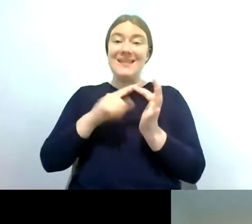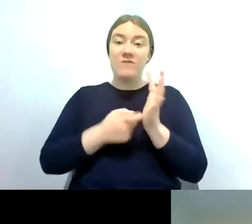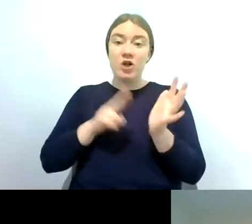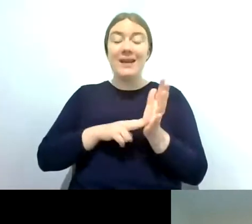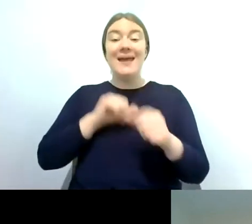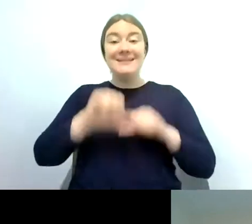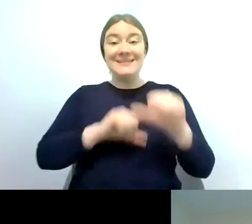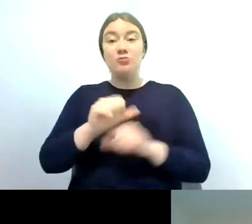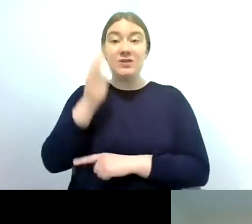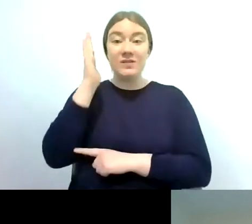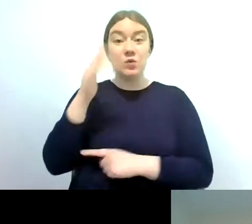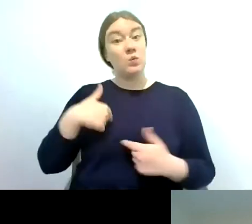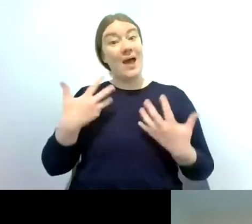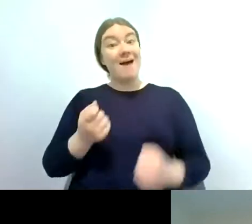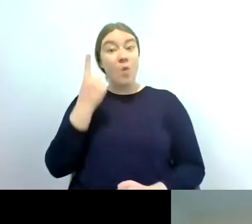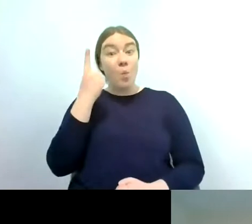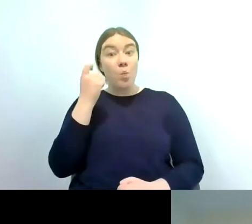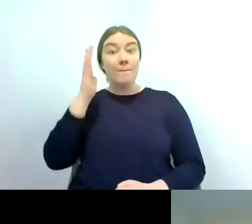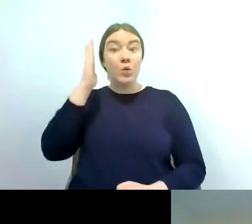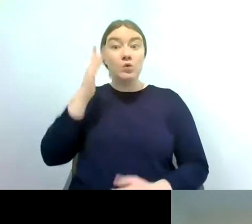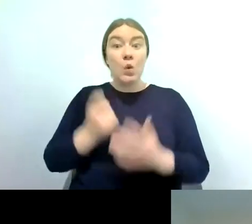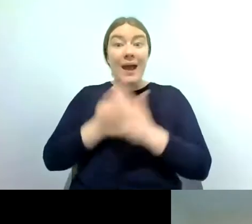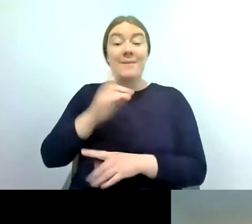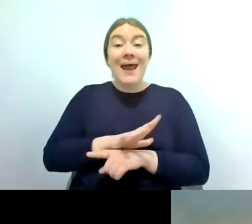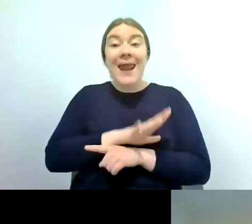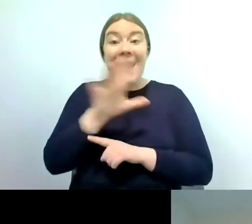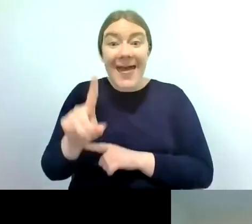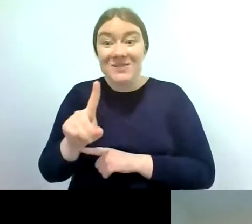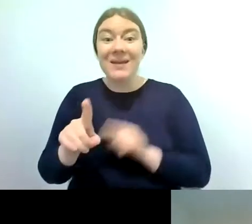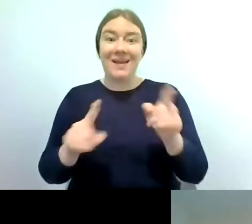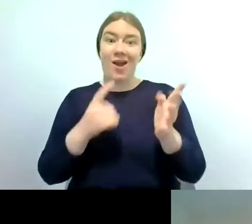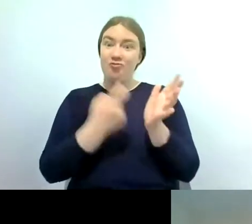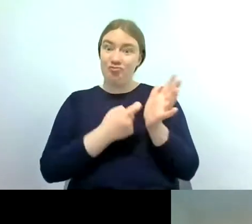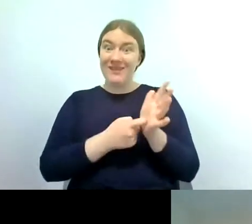talk in the series which is happening next week which rachel is also delivering and it's all about